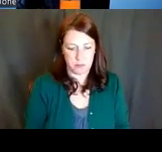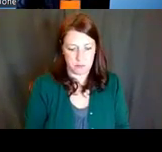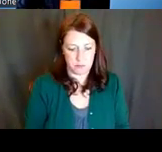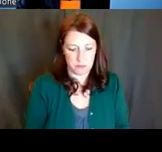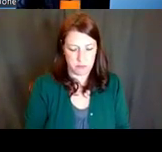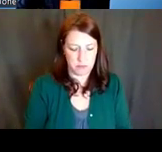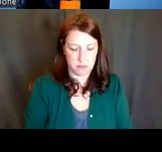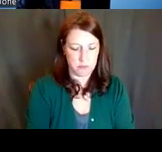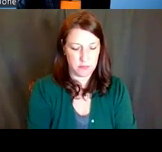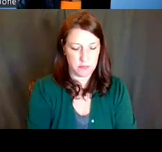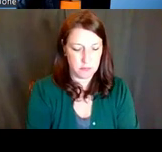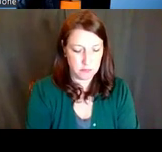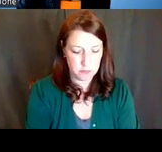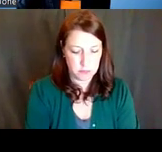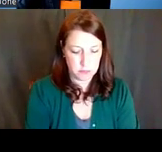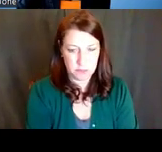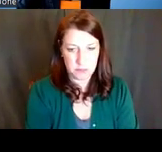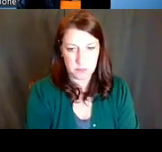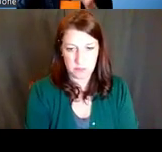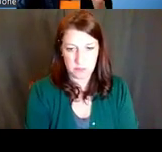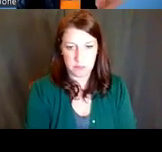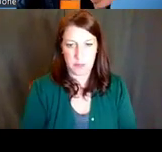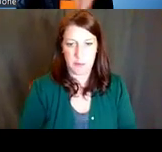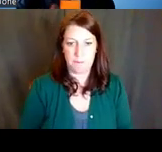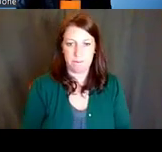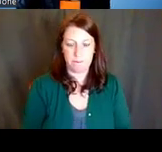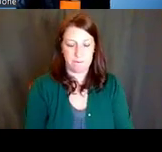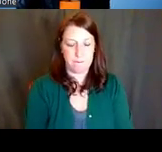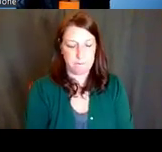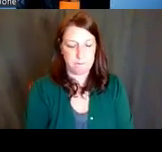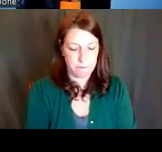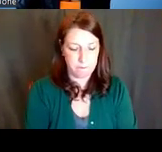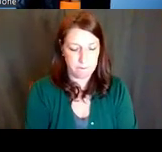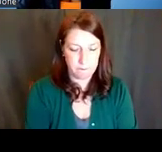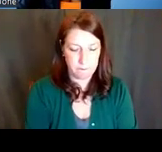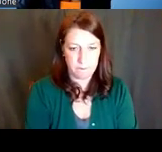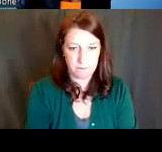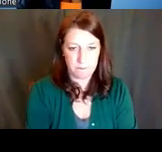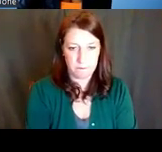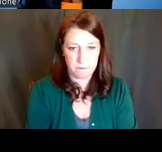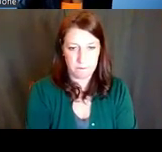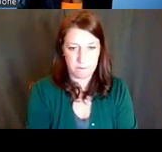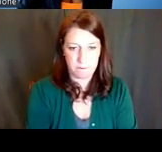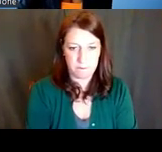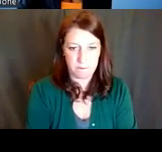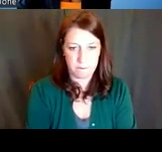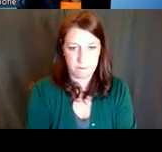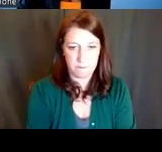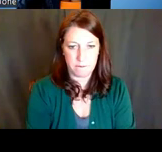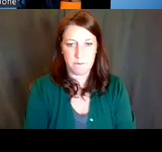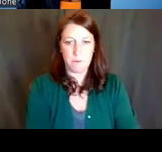So who should you talk to? So, when, rather, should you talk to these individuals? Well, you speak with program officers